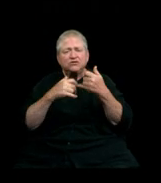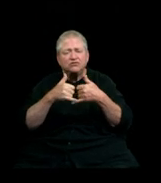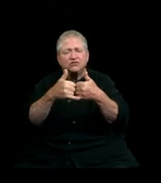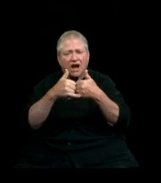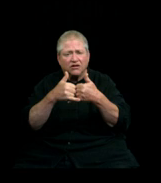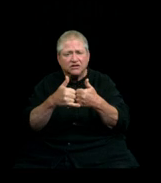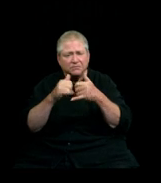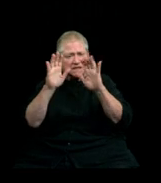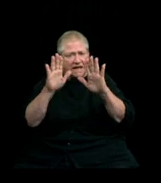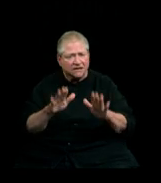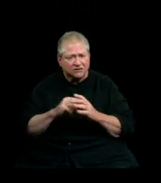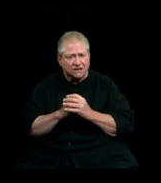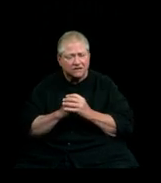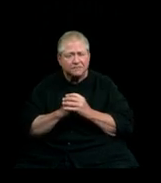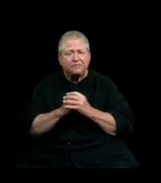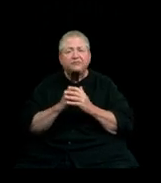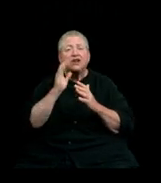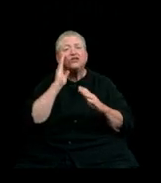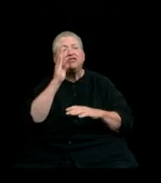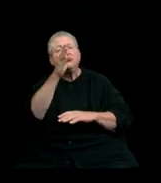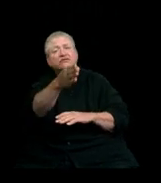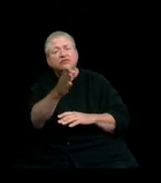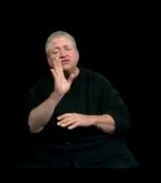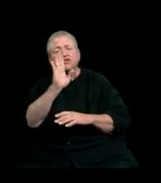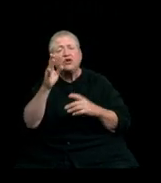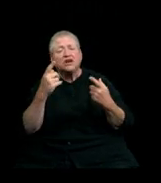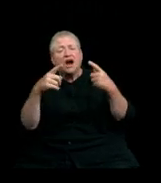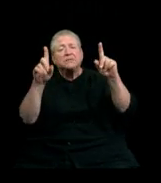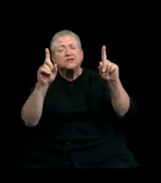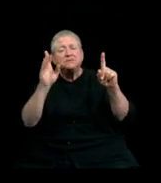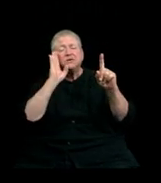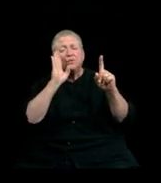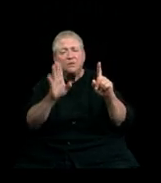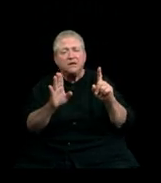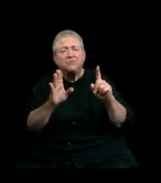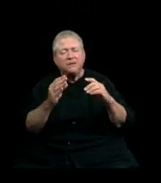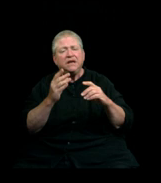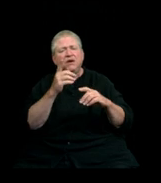Looking to the future, your most lasting accomplishment will be found in the lives you touch.